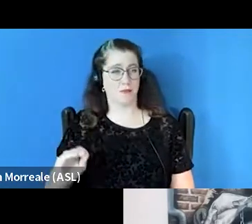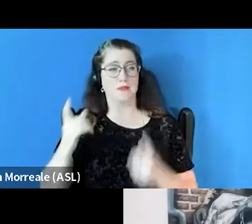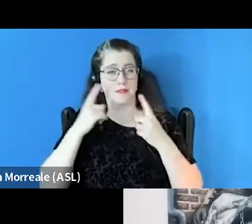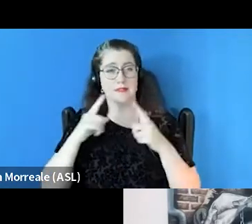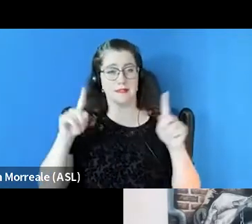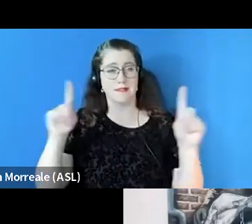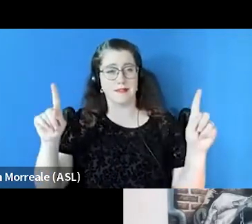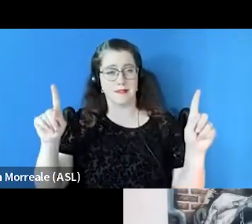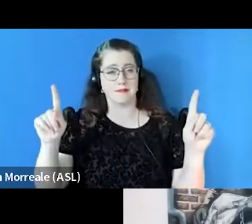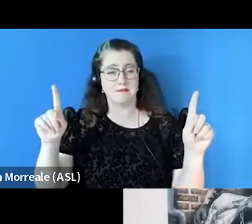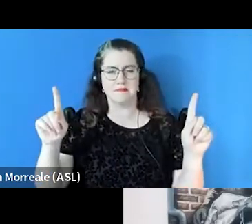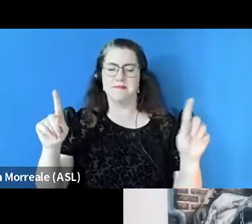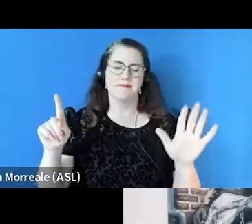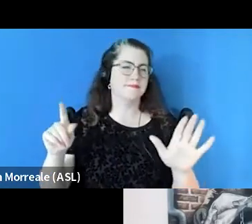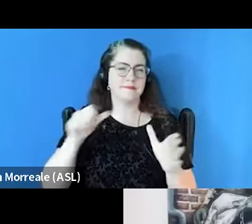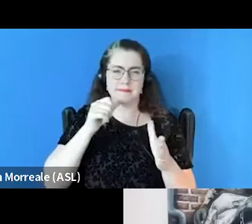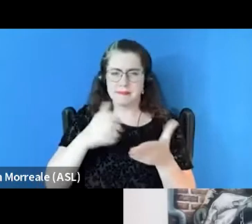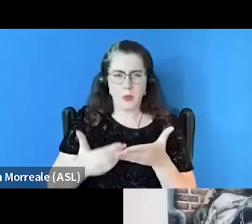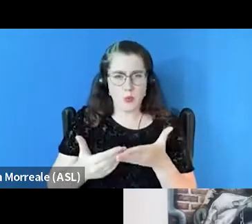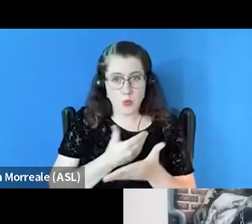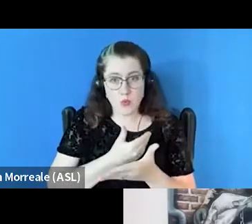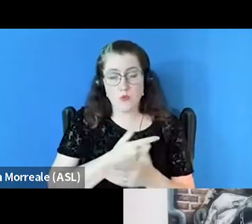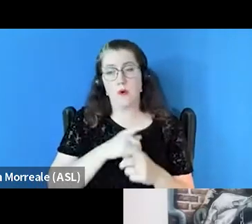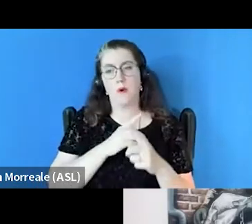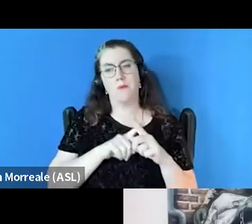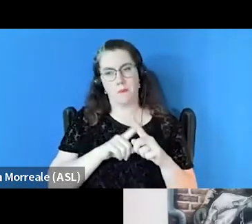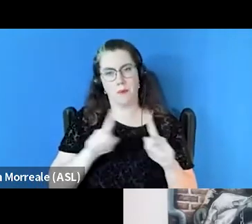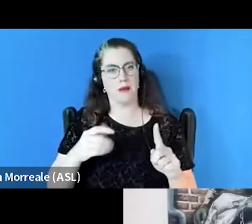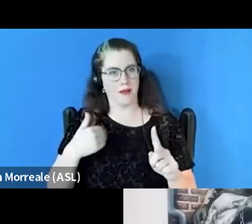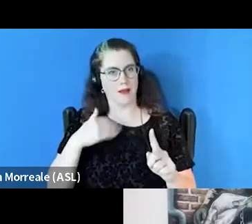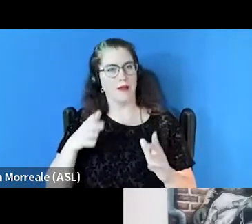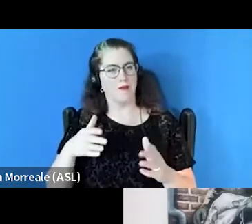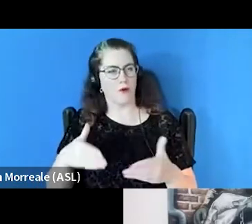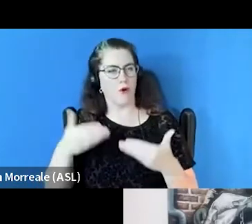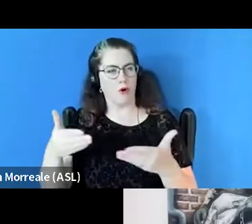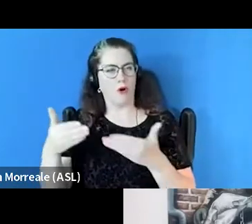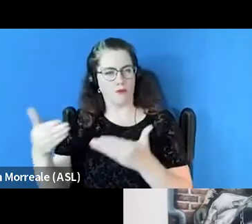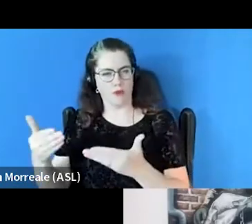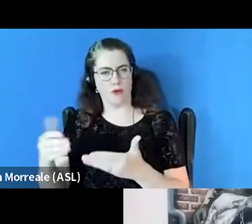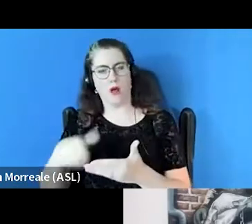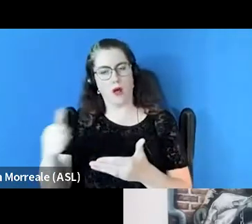So again, it's not brand new, but it has offered some of the most effective outcomes